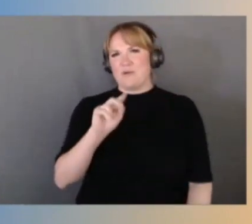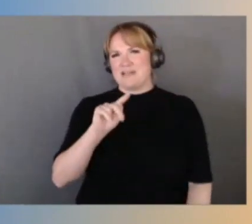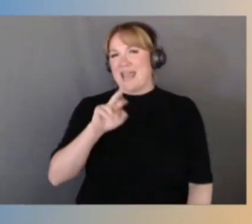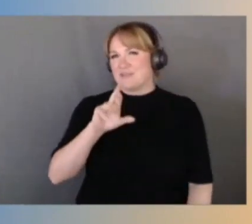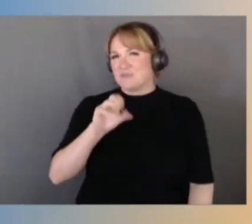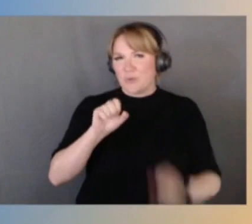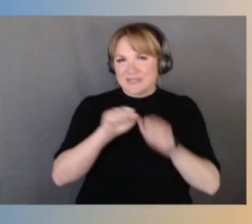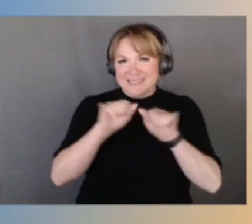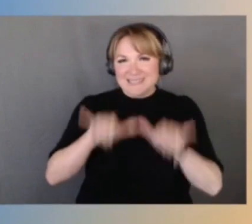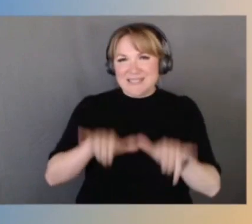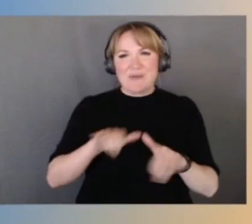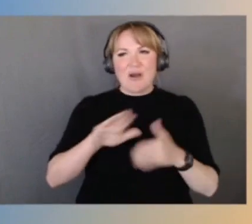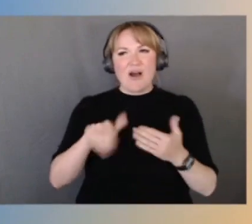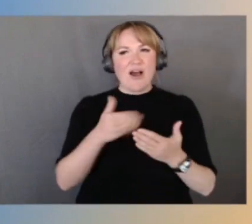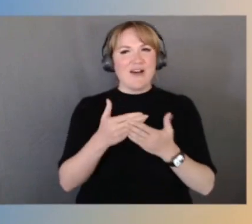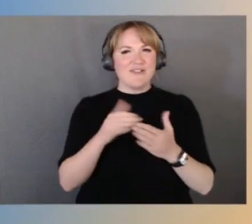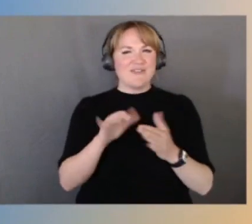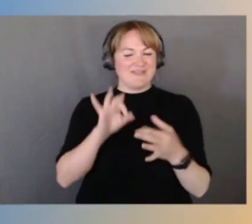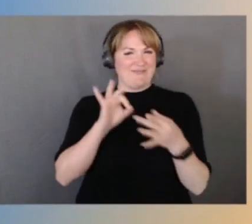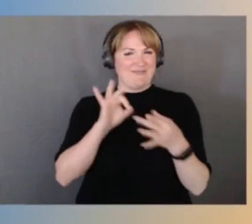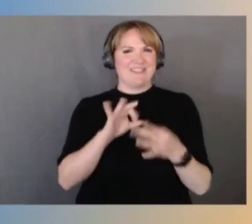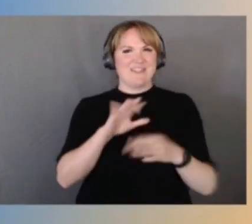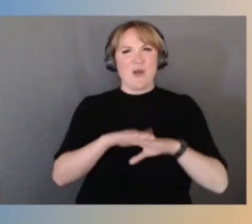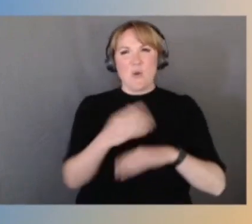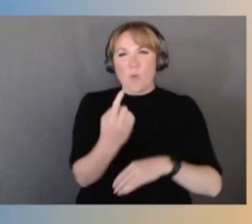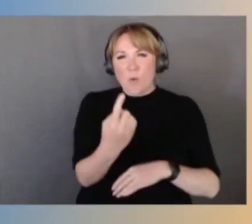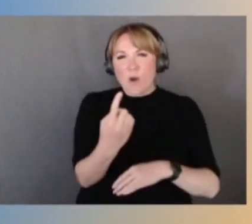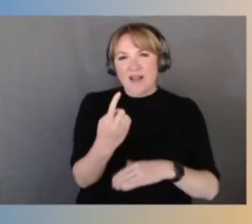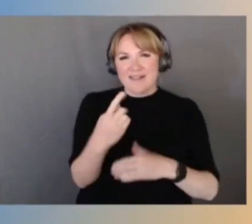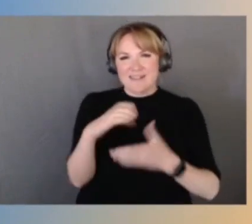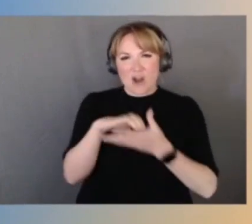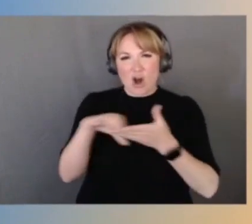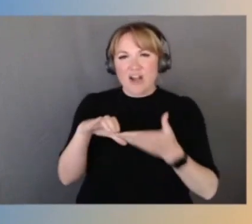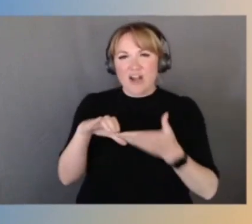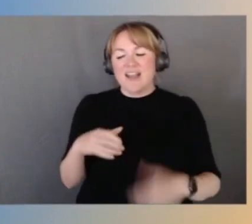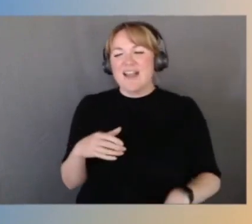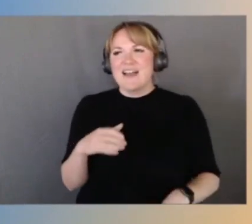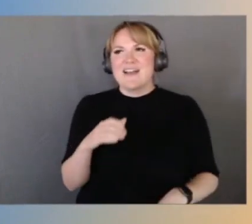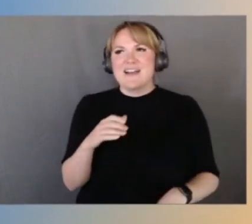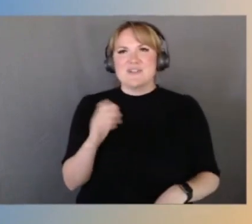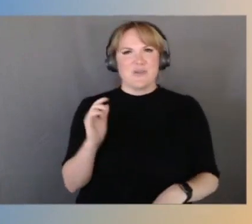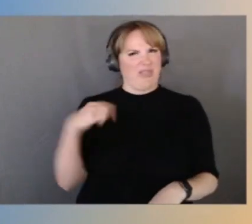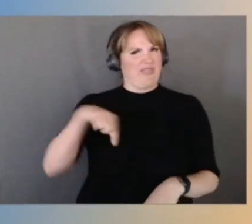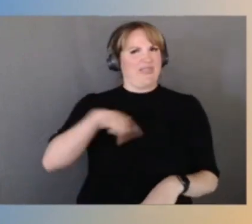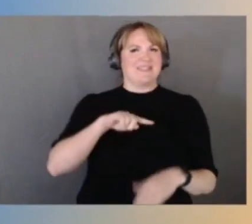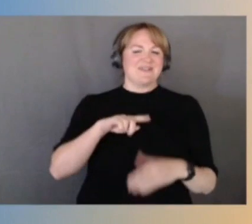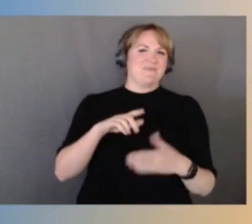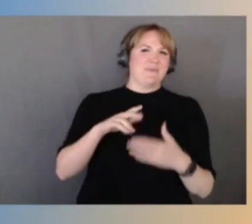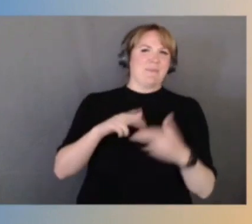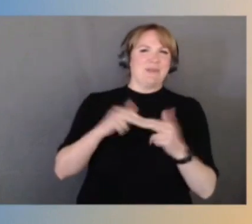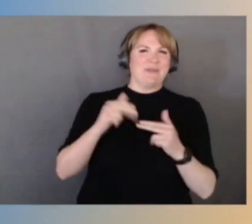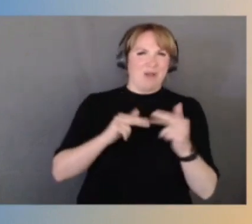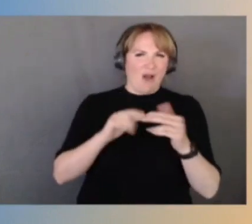And as Anthony shared, these are building blocks. And within that card, they can put them to use in a whole lot of different ways.